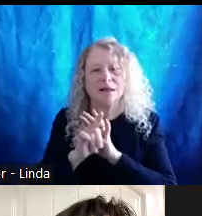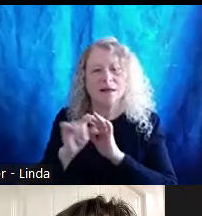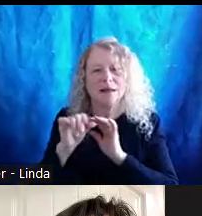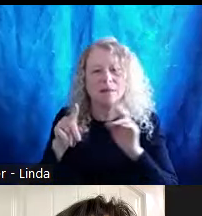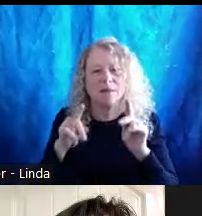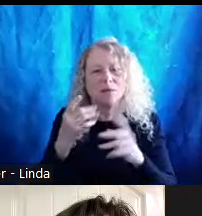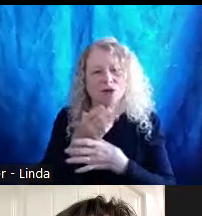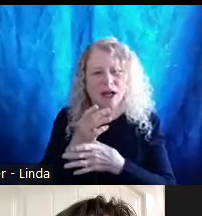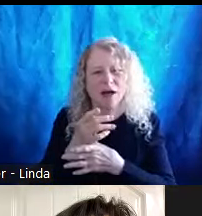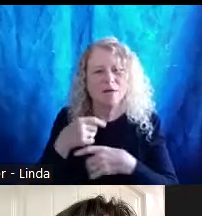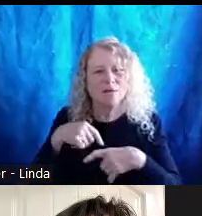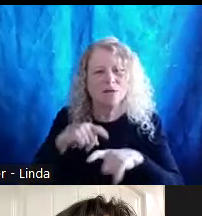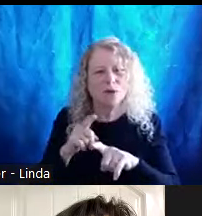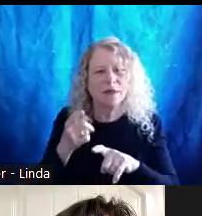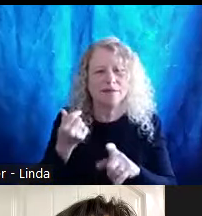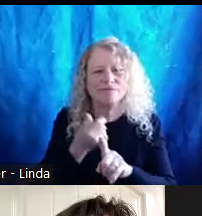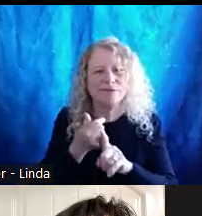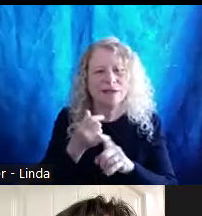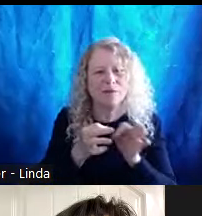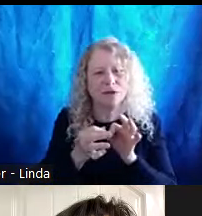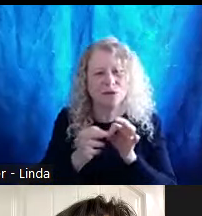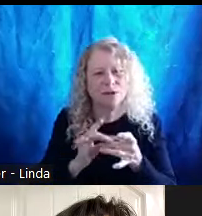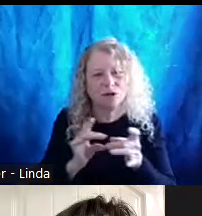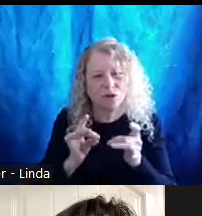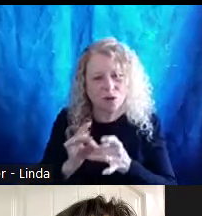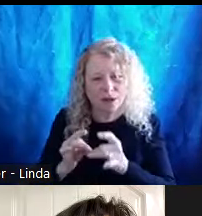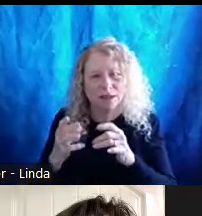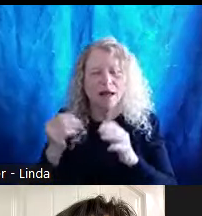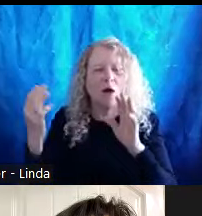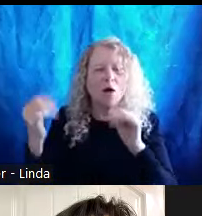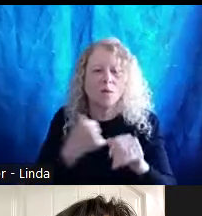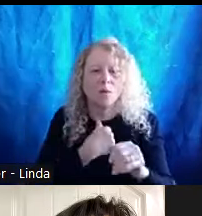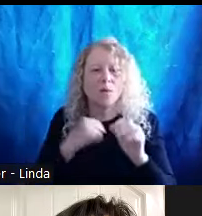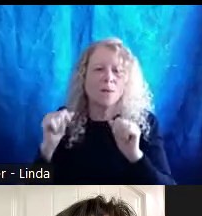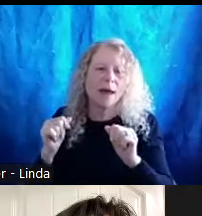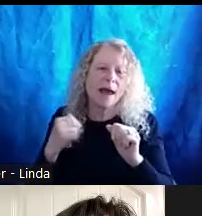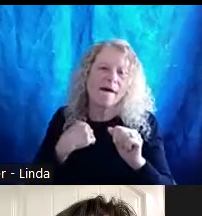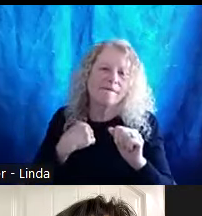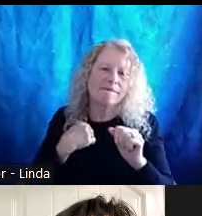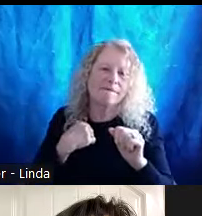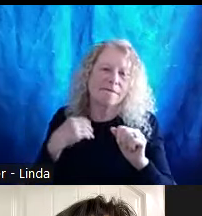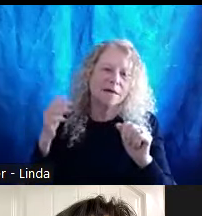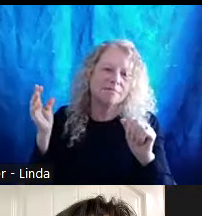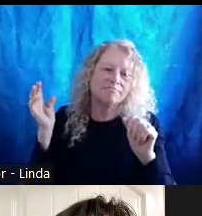descriptors and and introductions and hope that we can engage in a conversation also with you.